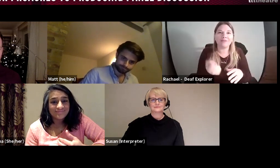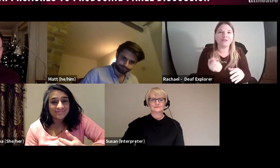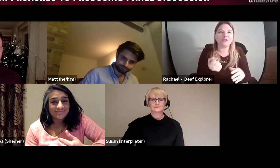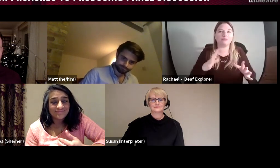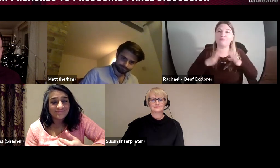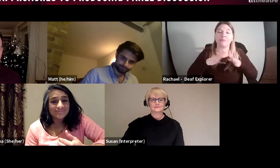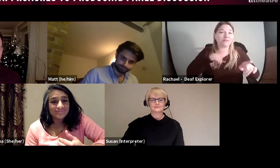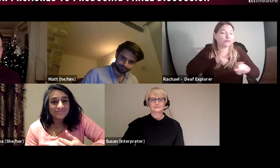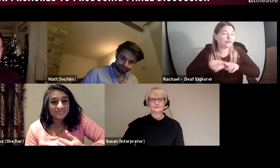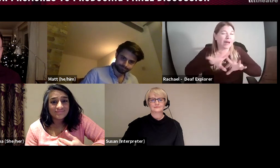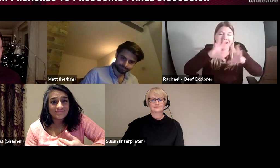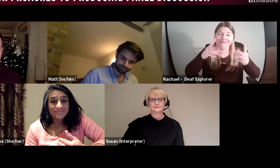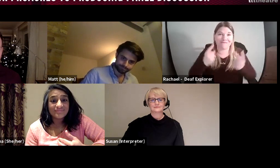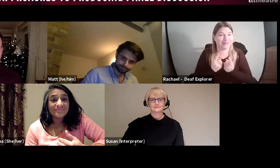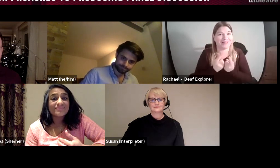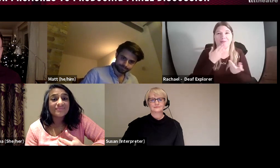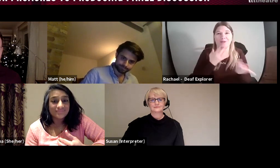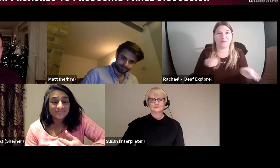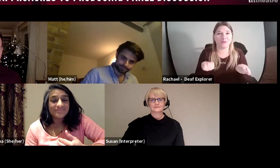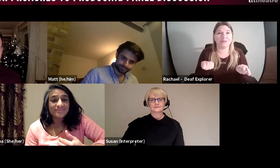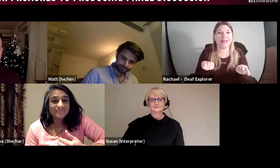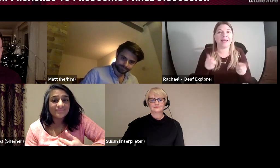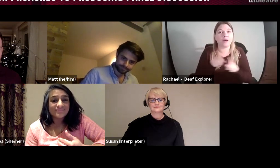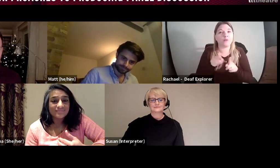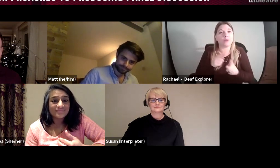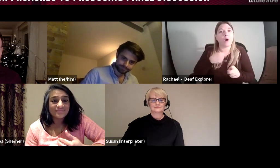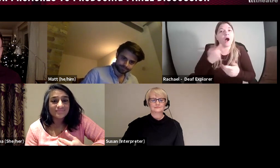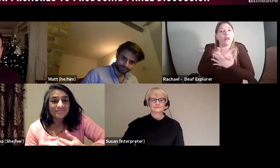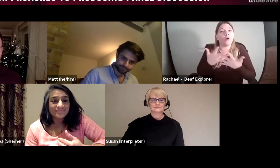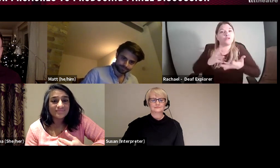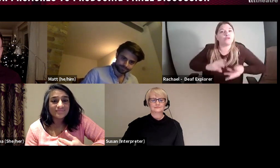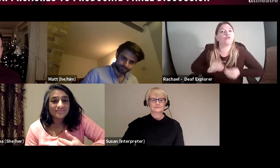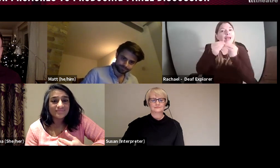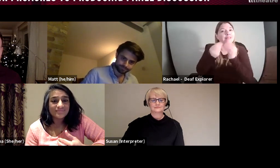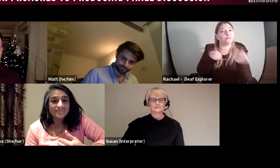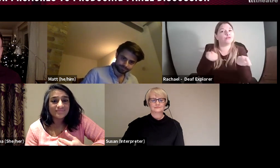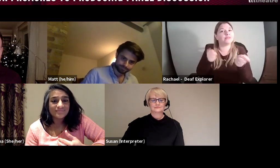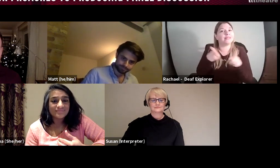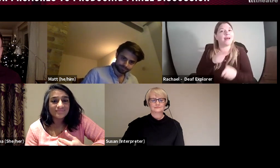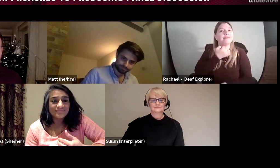sewing a costume, you've got to be prepared to do anything and everything as a producer and